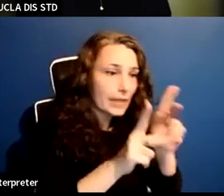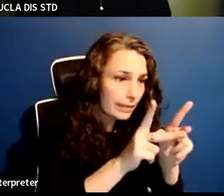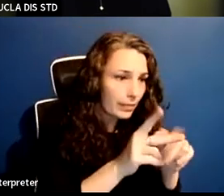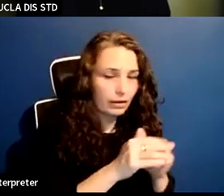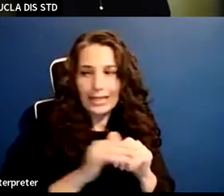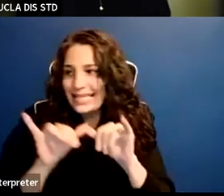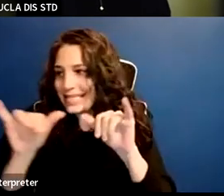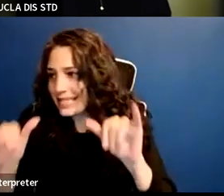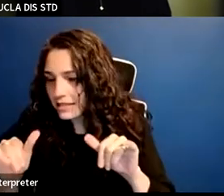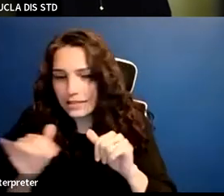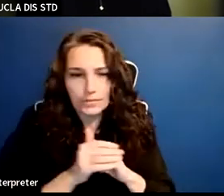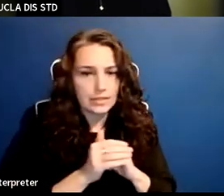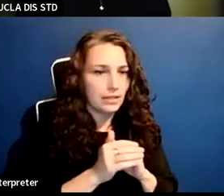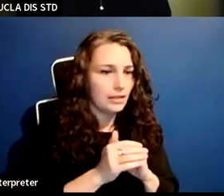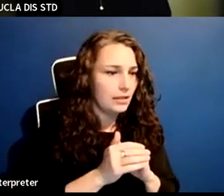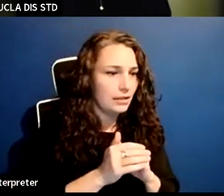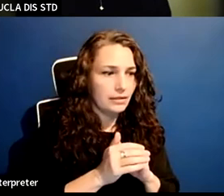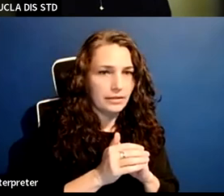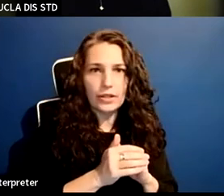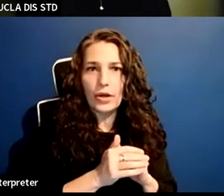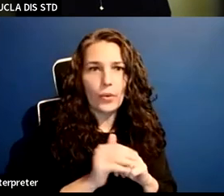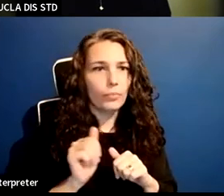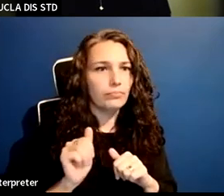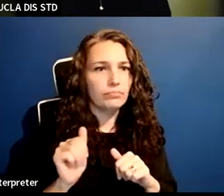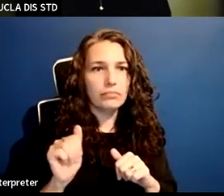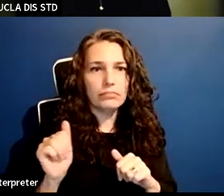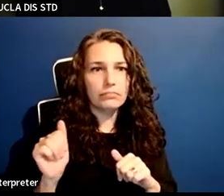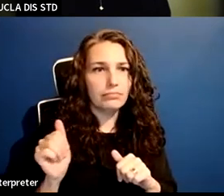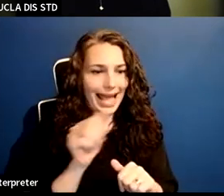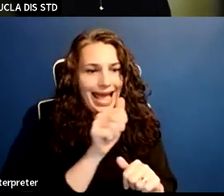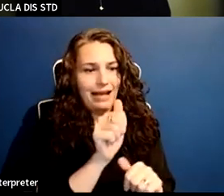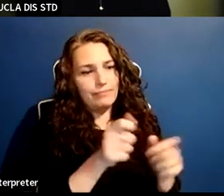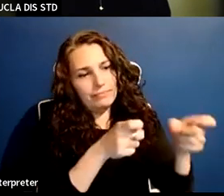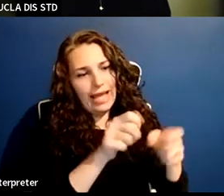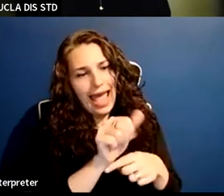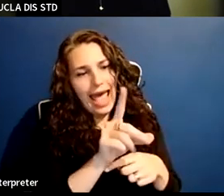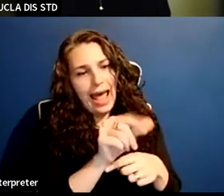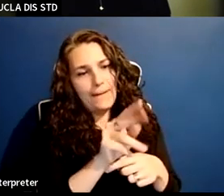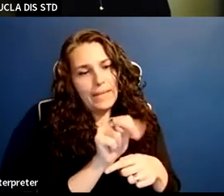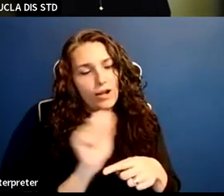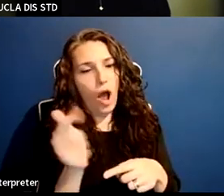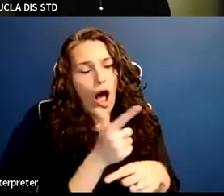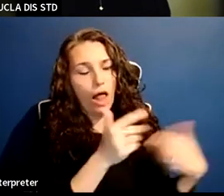I wish that there were, as Judy said, there are no simple answers. I wish there was a simple or direct answer